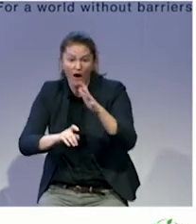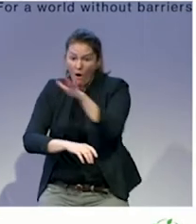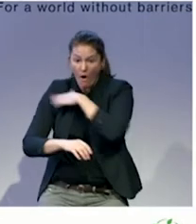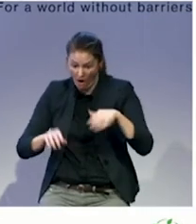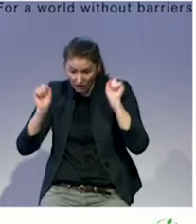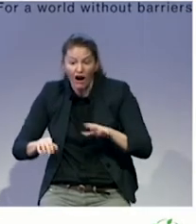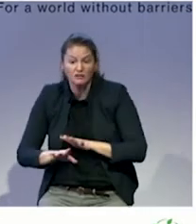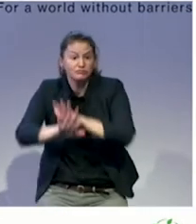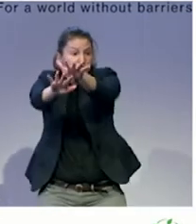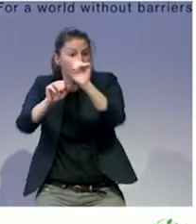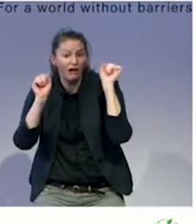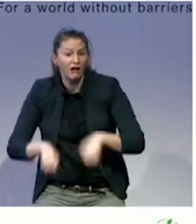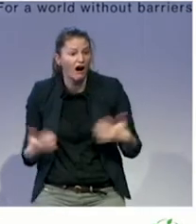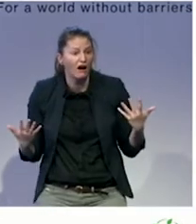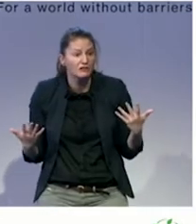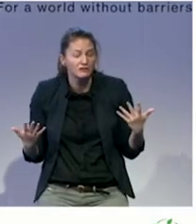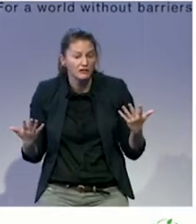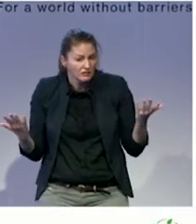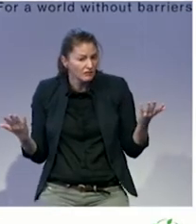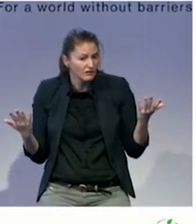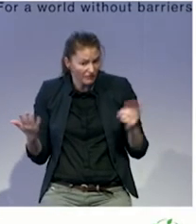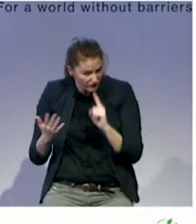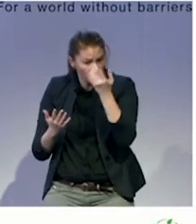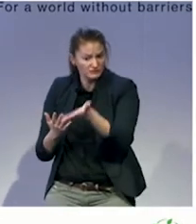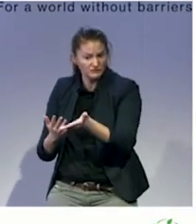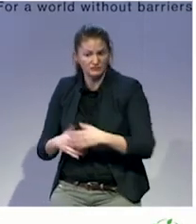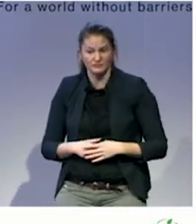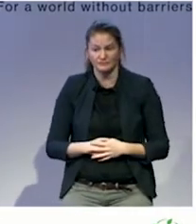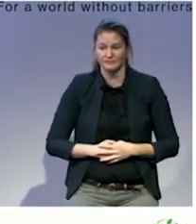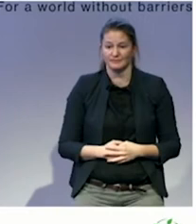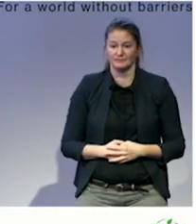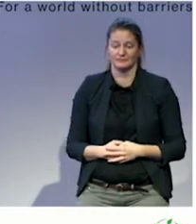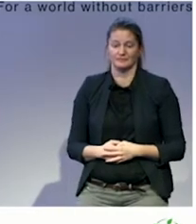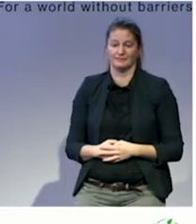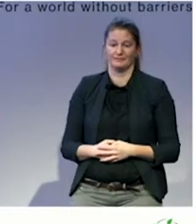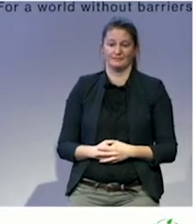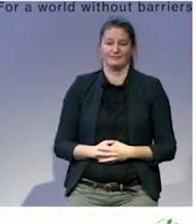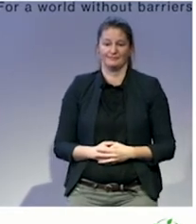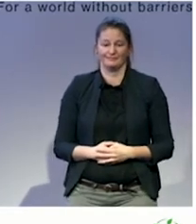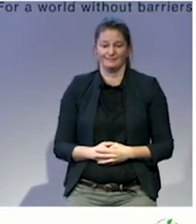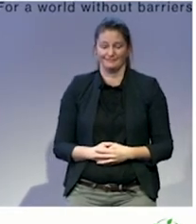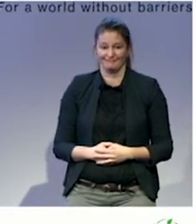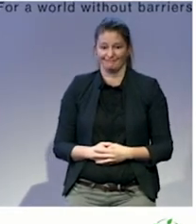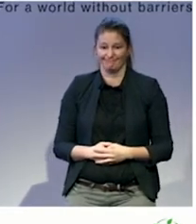Clearing a path...